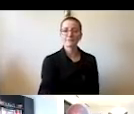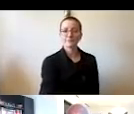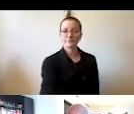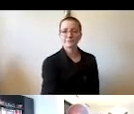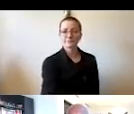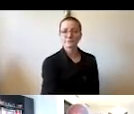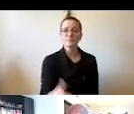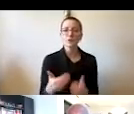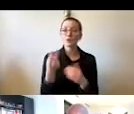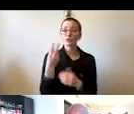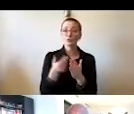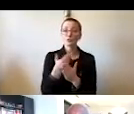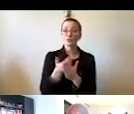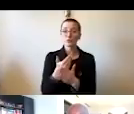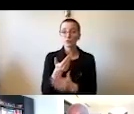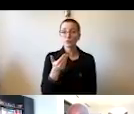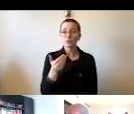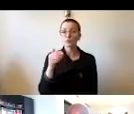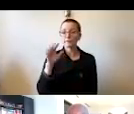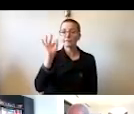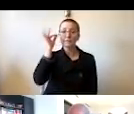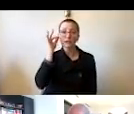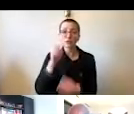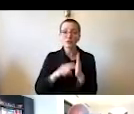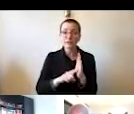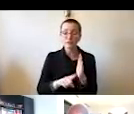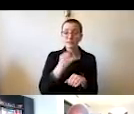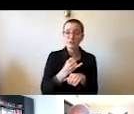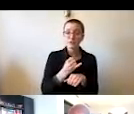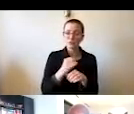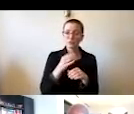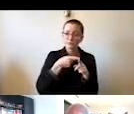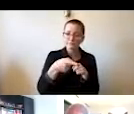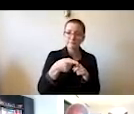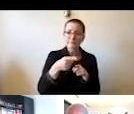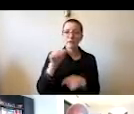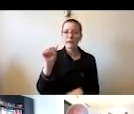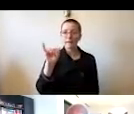in artificial intelligence will be centered right here at the University of Illinois, Urbana-Champaign.